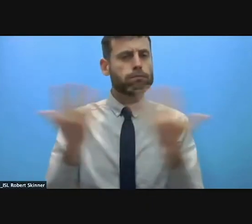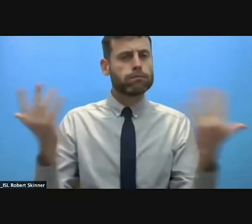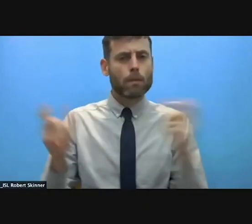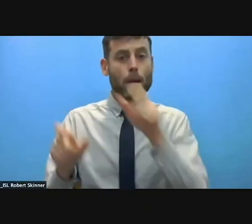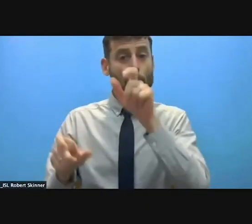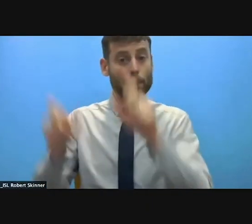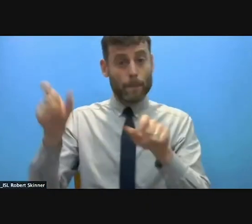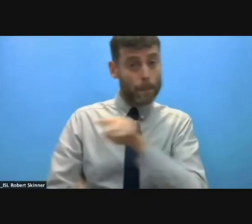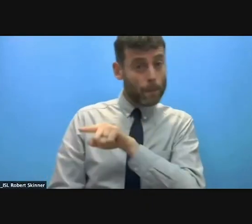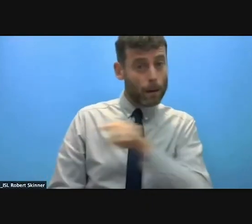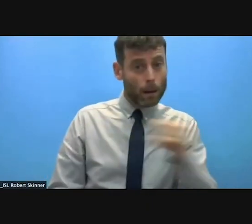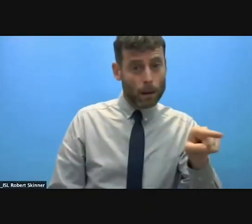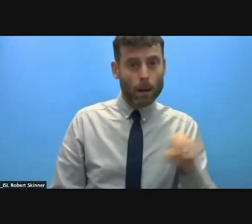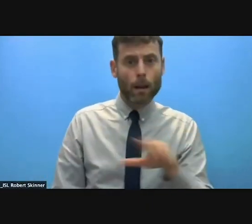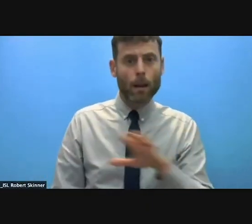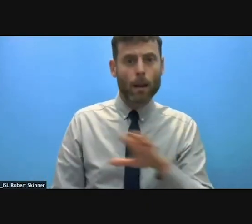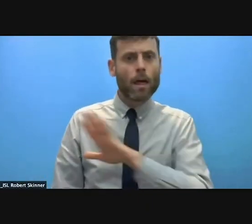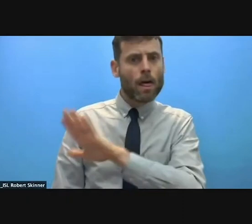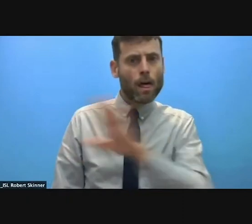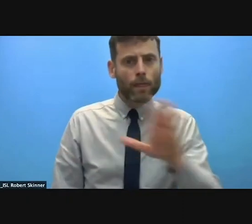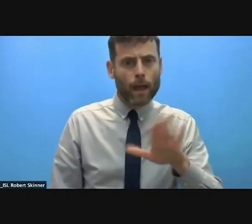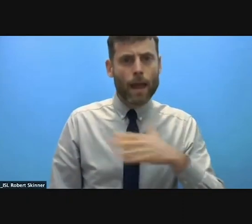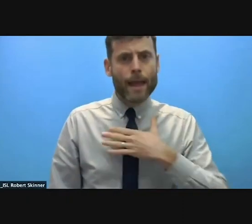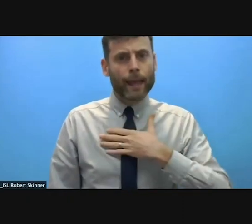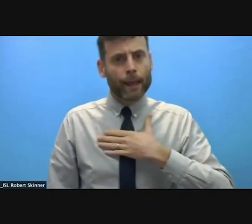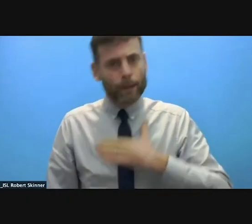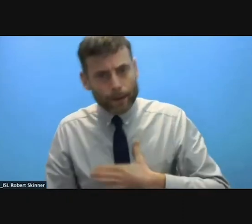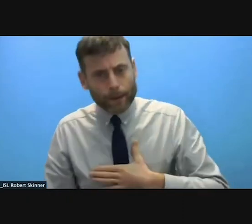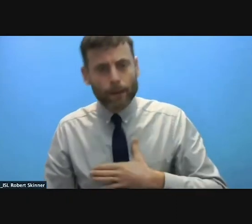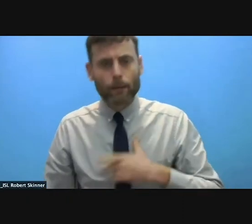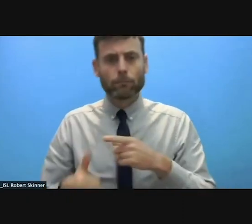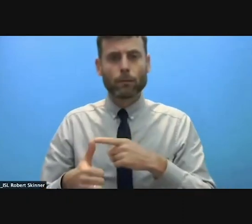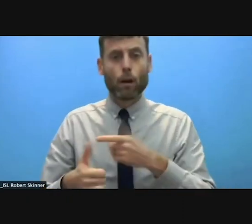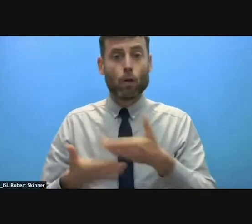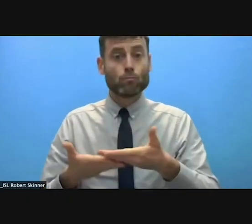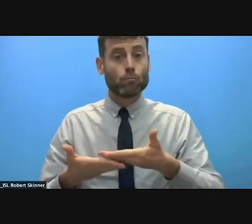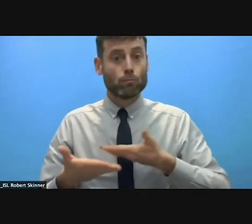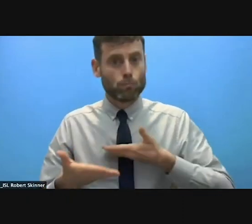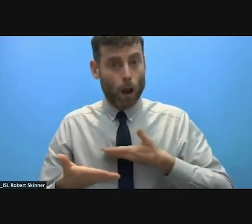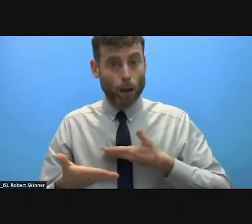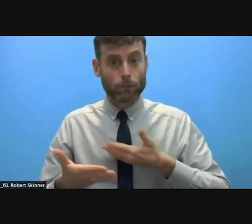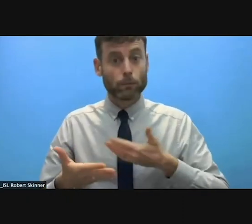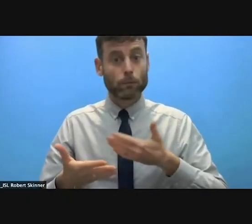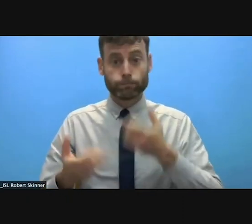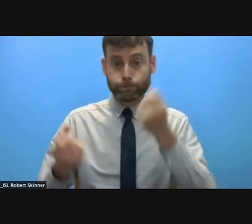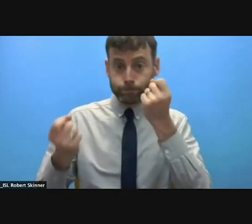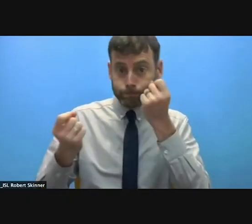that we want to serve are understood, addressed, and protected, the better the health crisis can be